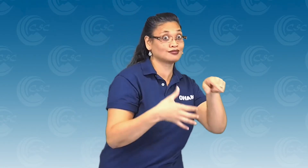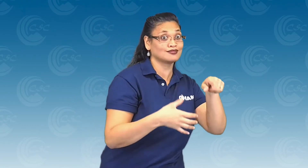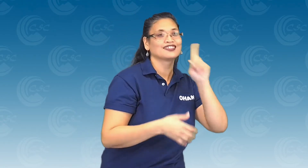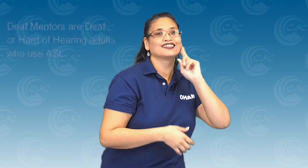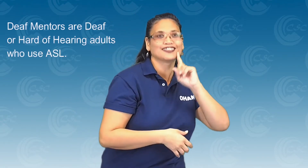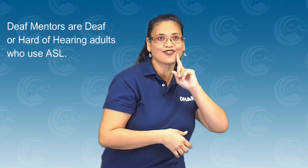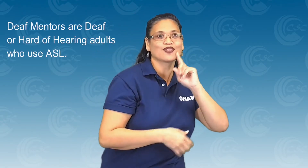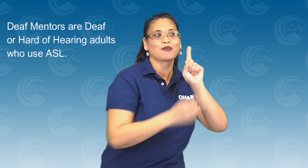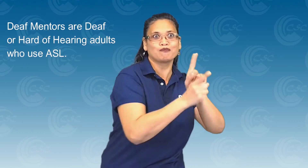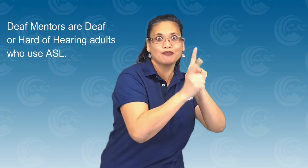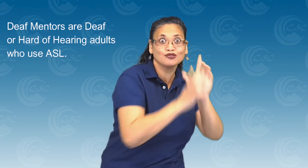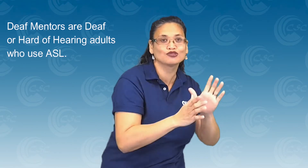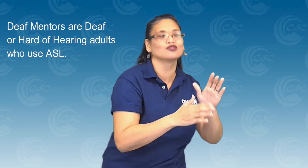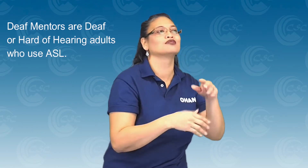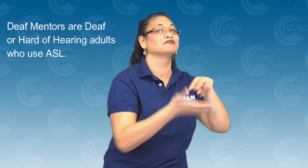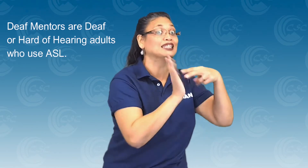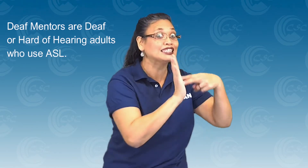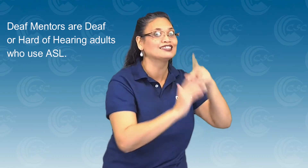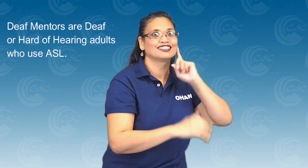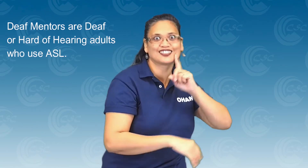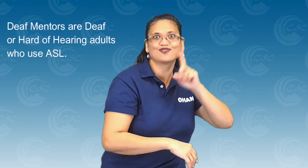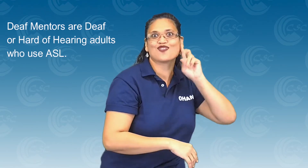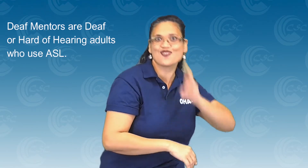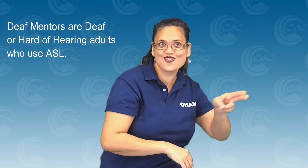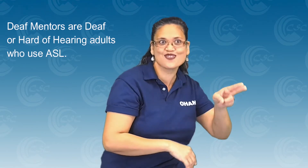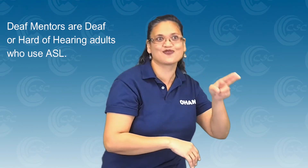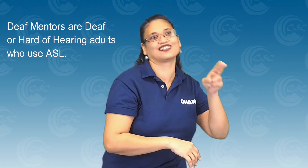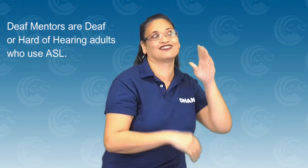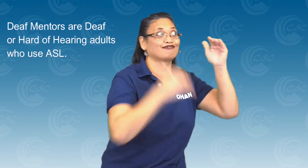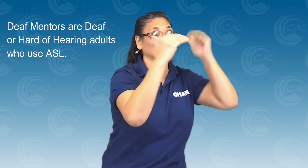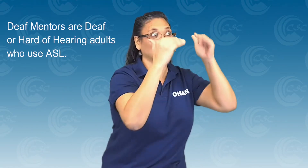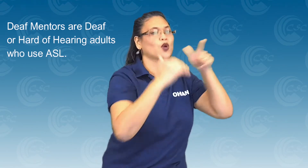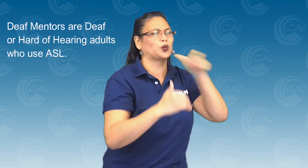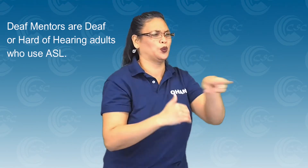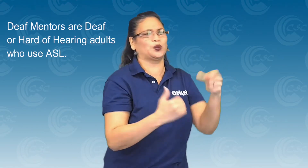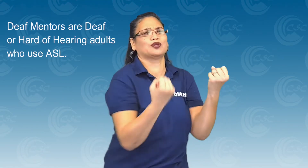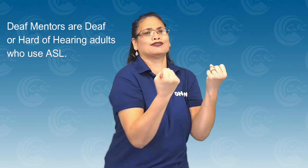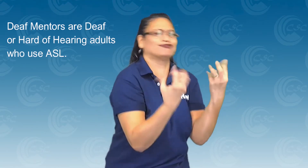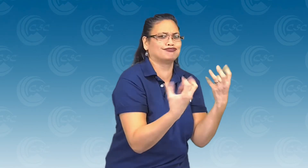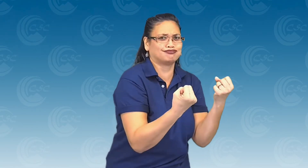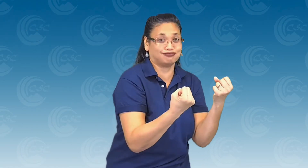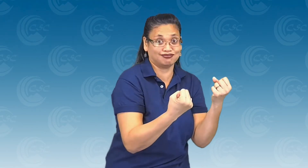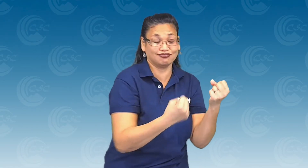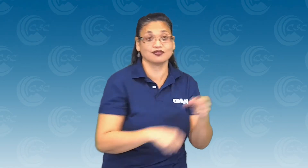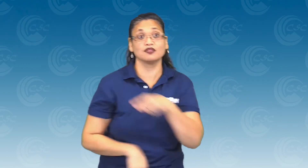One of those training sessions will be for Deaf Mentors who will be working with Deaf or Hard of Hearing adults who can sign ASL.